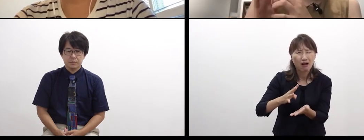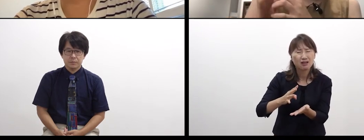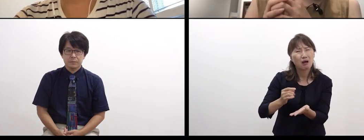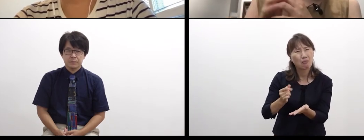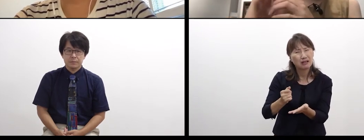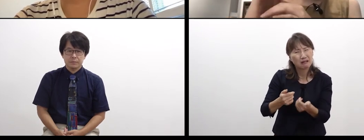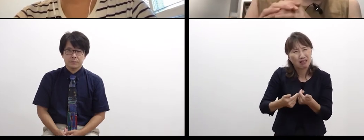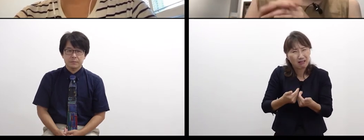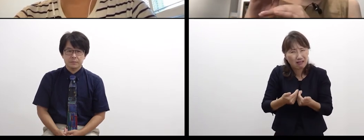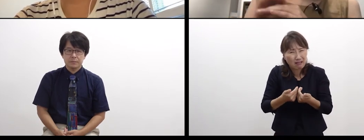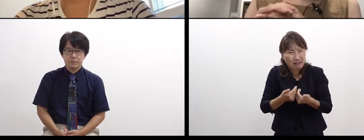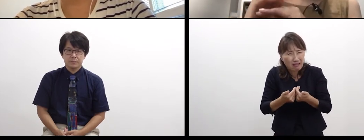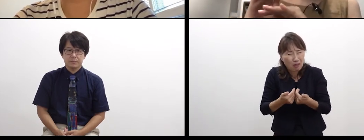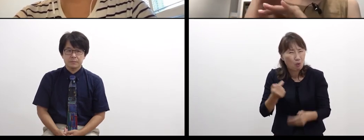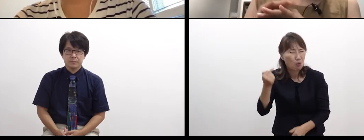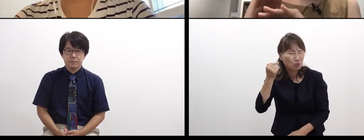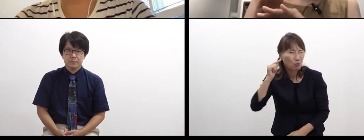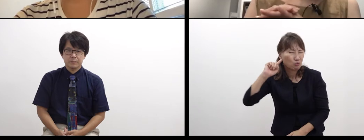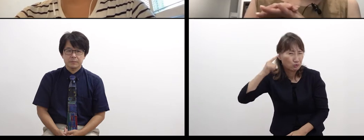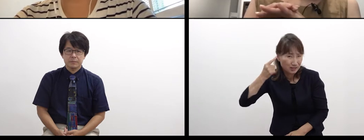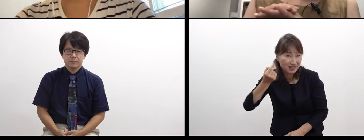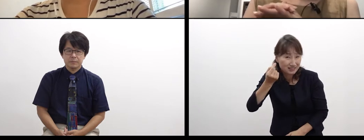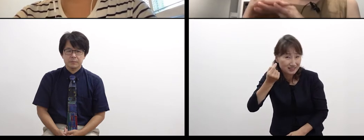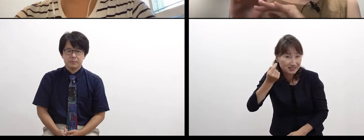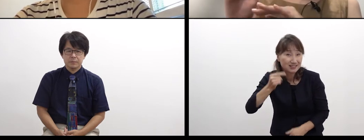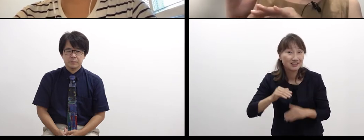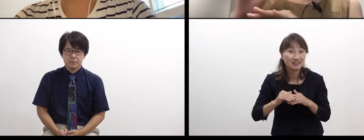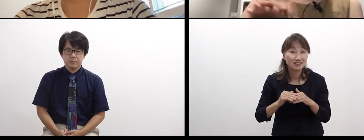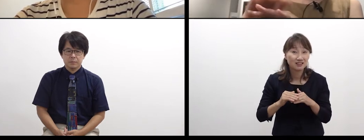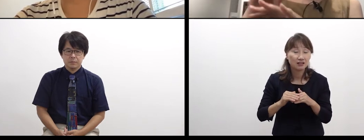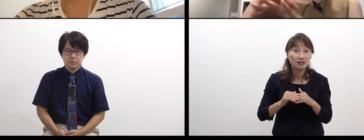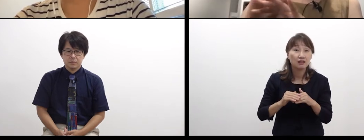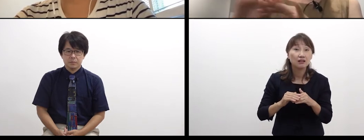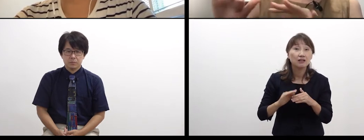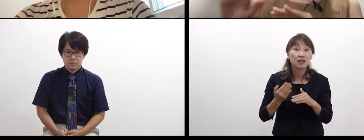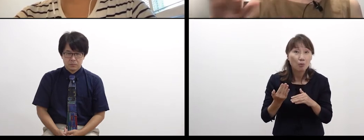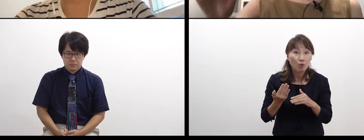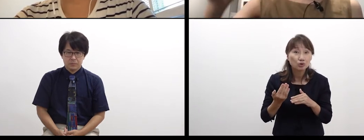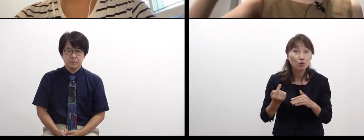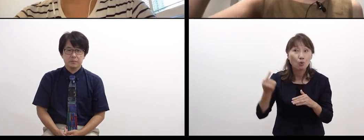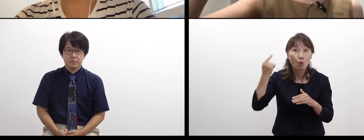I don’t like it as an experience. Basically, I think